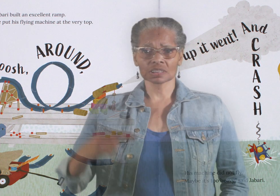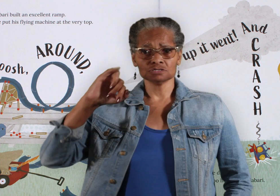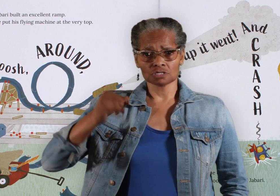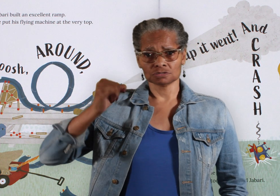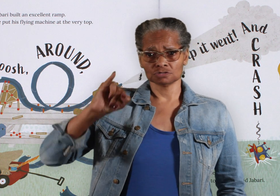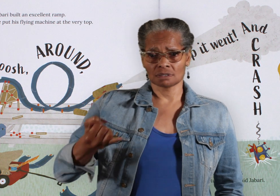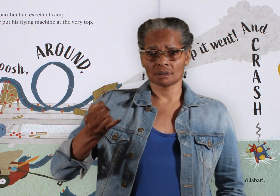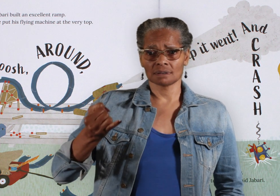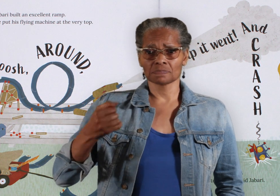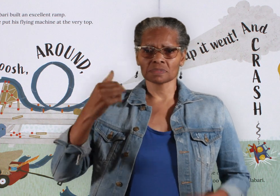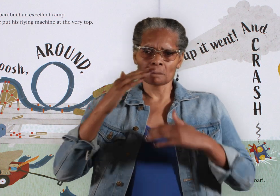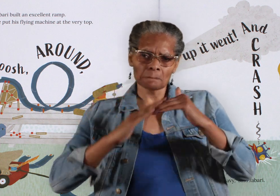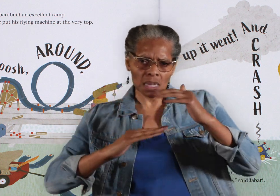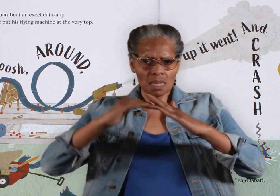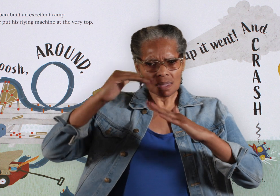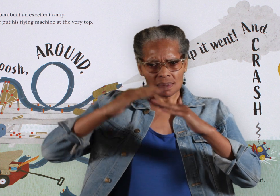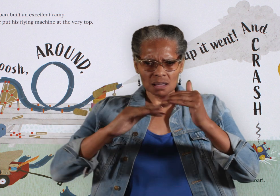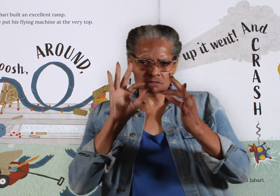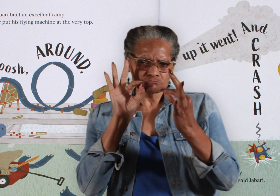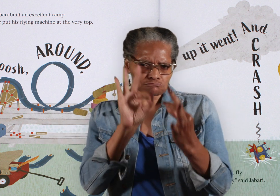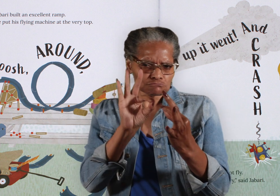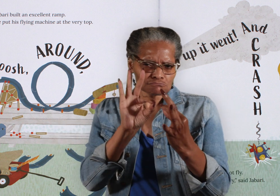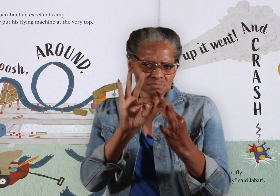Jabari built an excellent ramp.